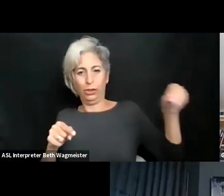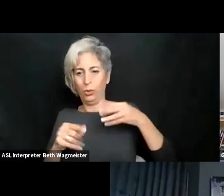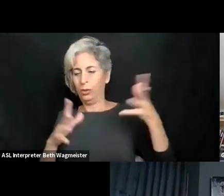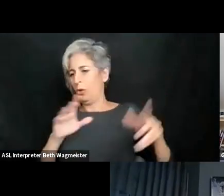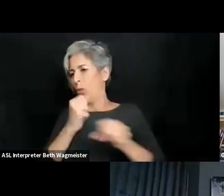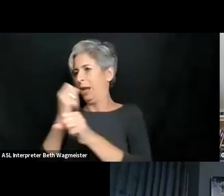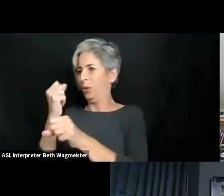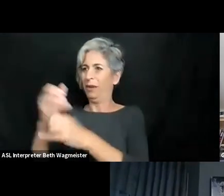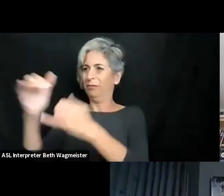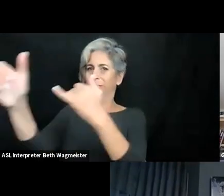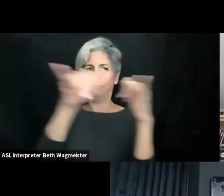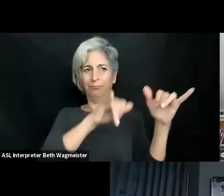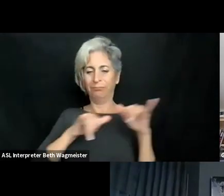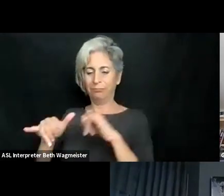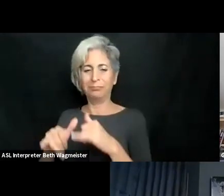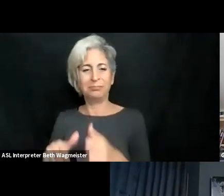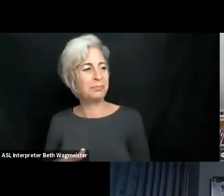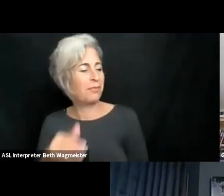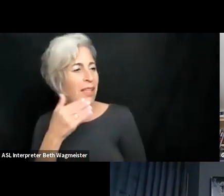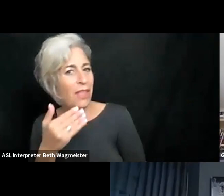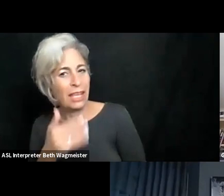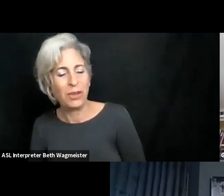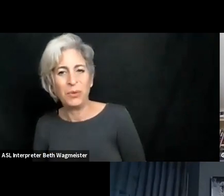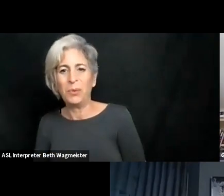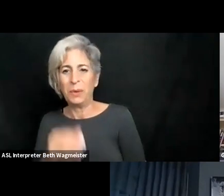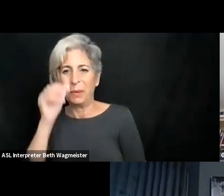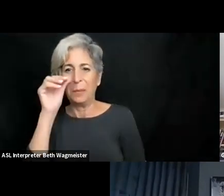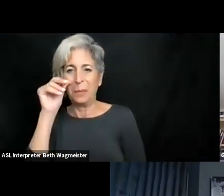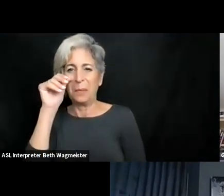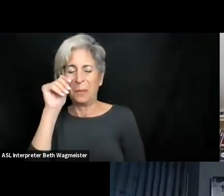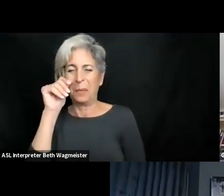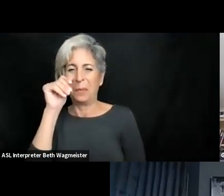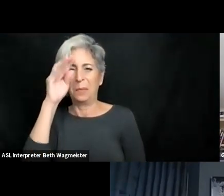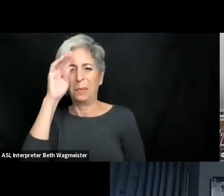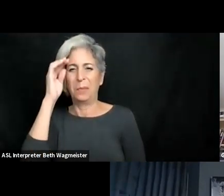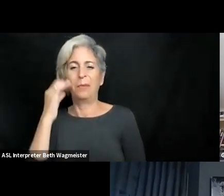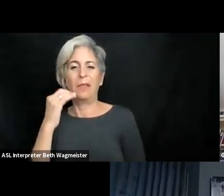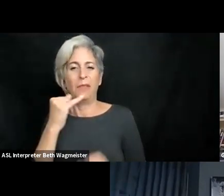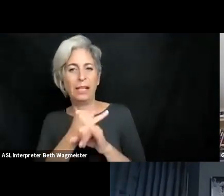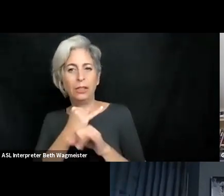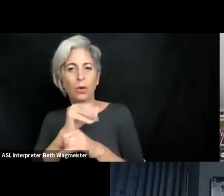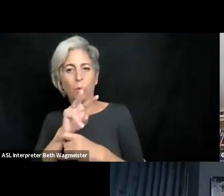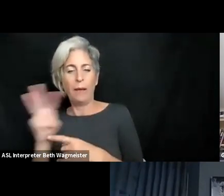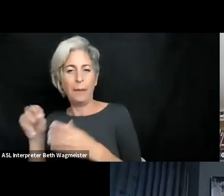think that's what they really want. It's a win-win situation for us, and for the students. >> ALEJANDRO RODRIGUEZ ASCASO: T